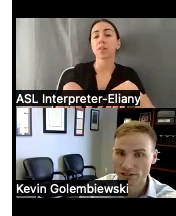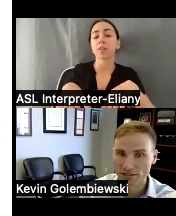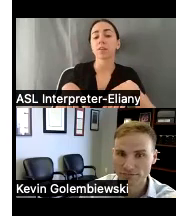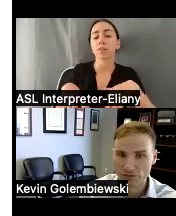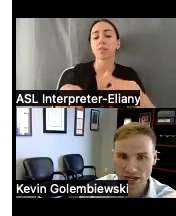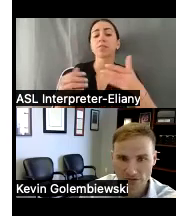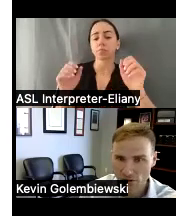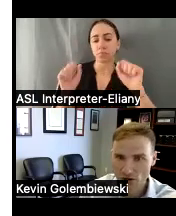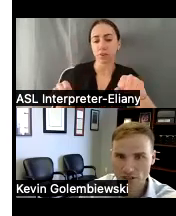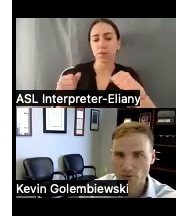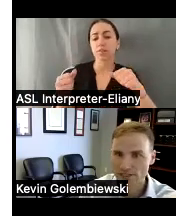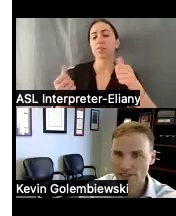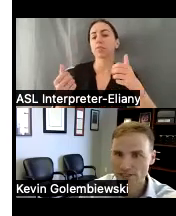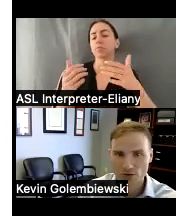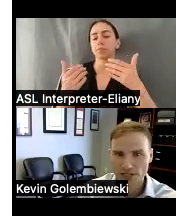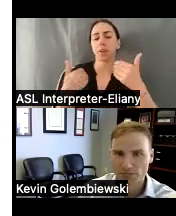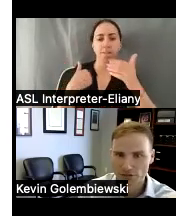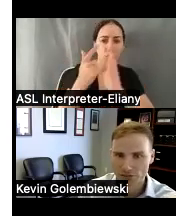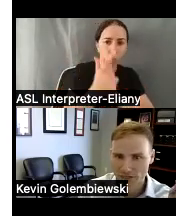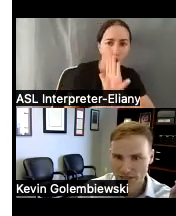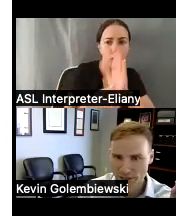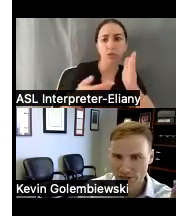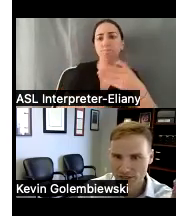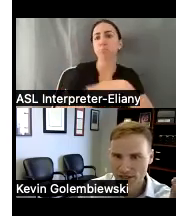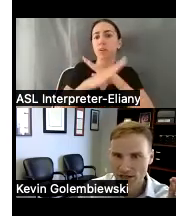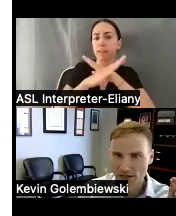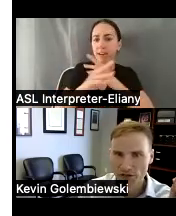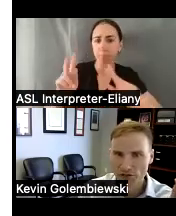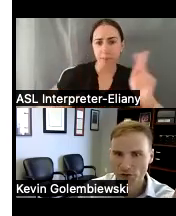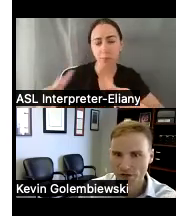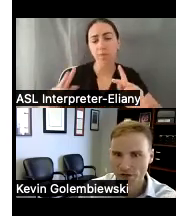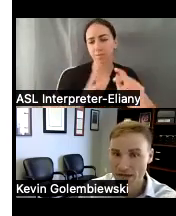books you can have laws protecting the rights of persons with disabilities but they're really